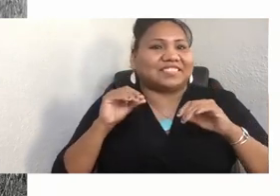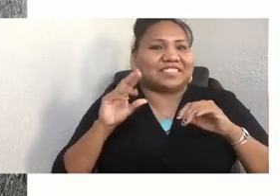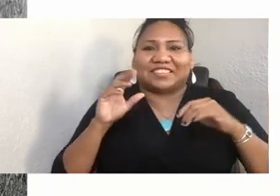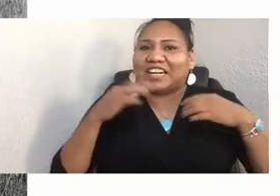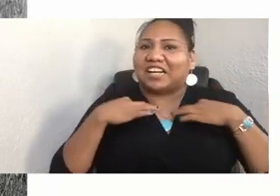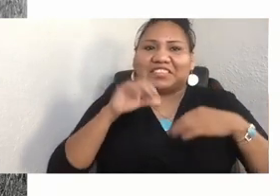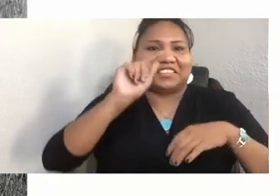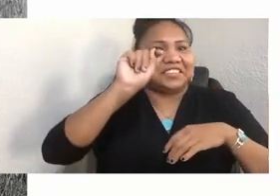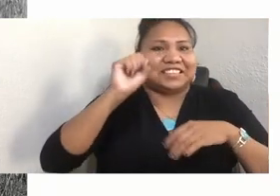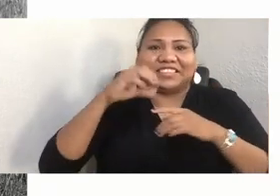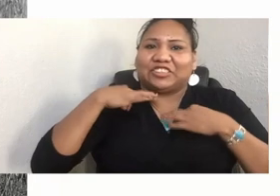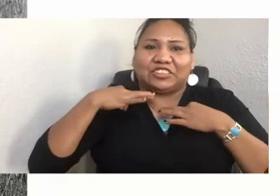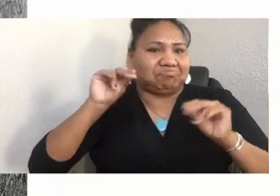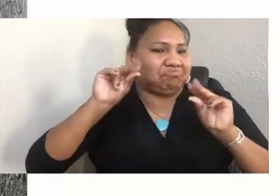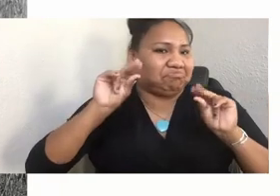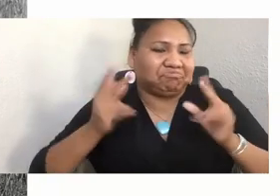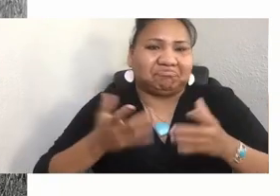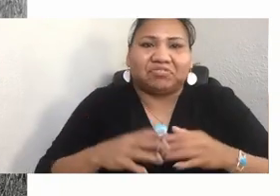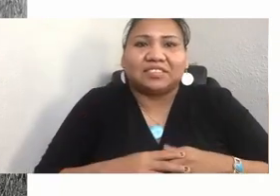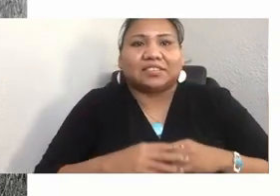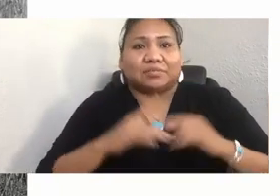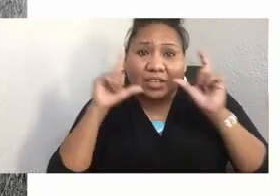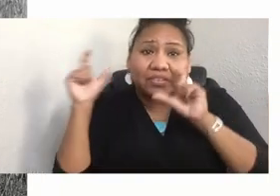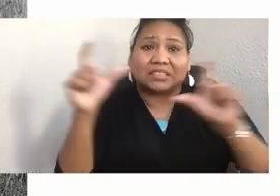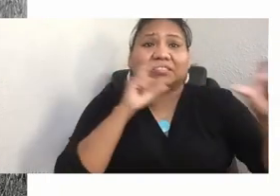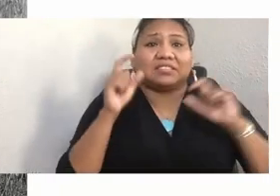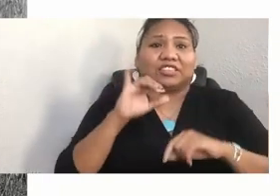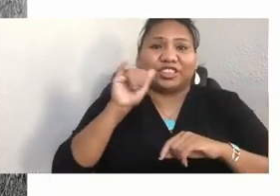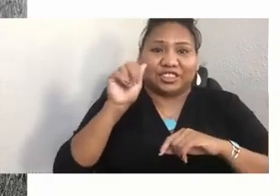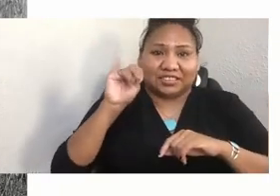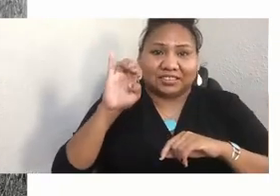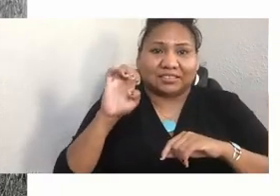I asked her, Jennie, is there anything